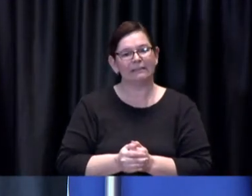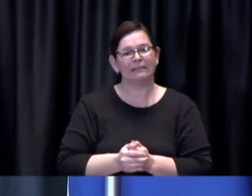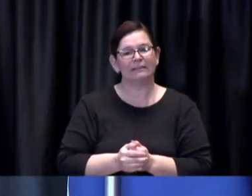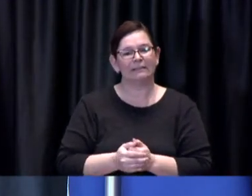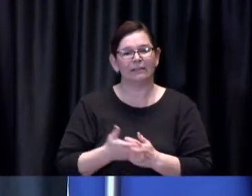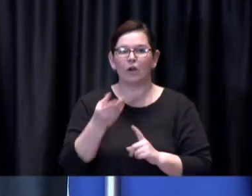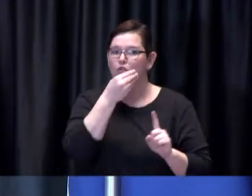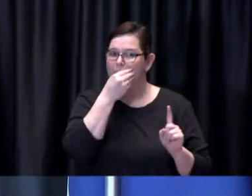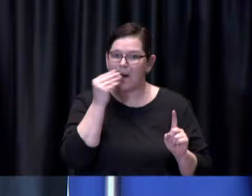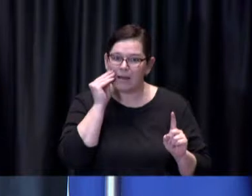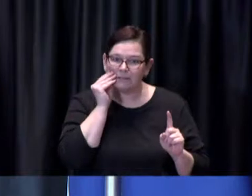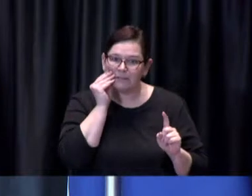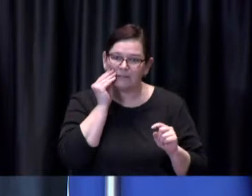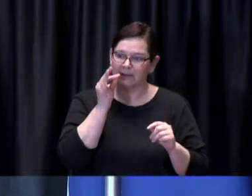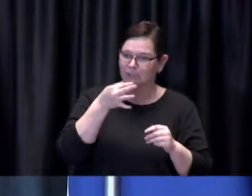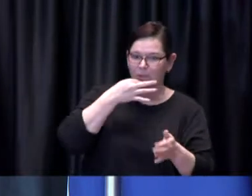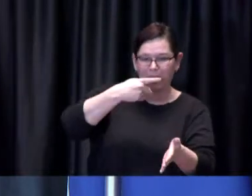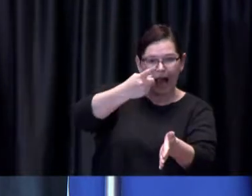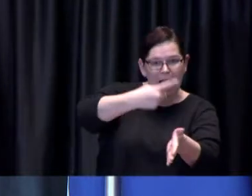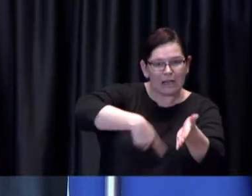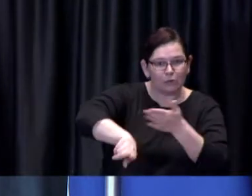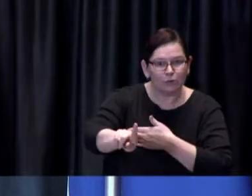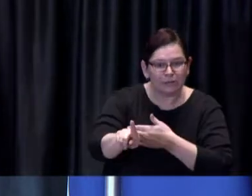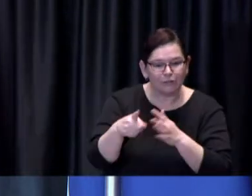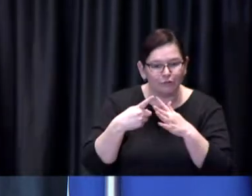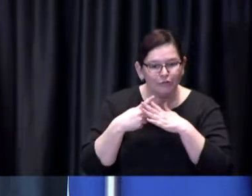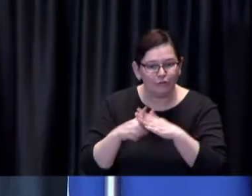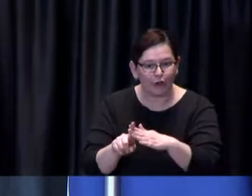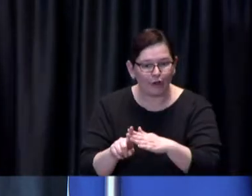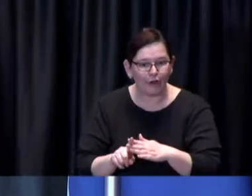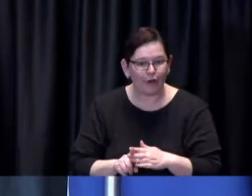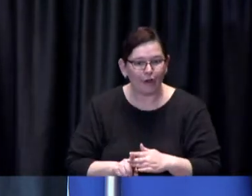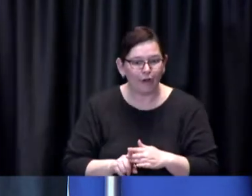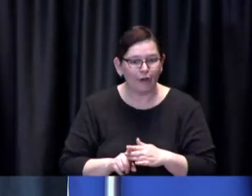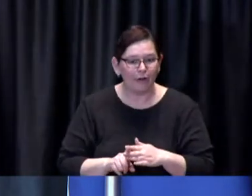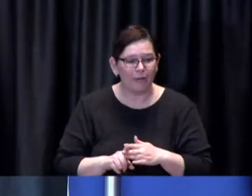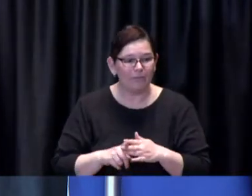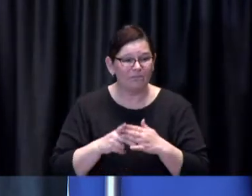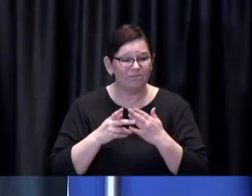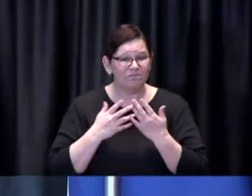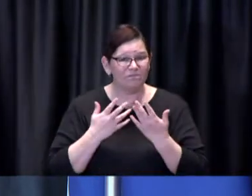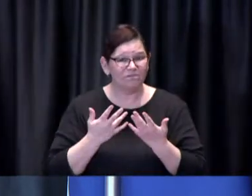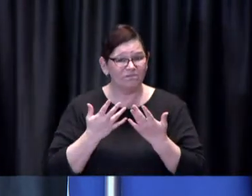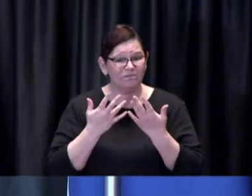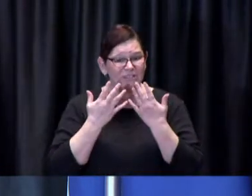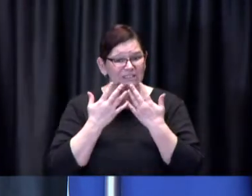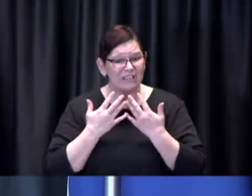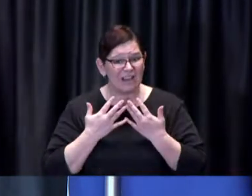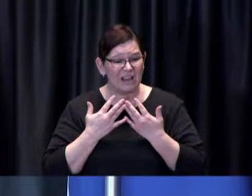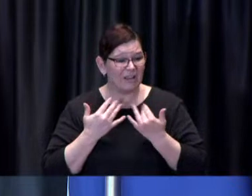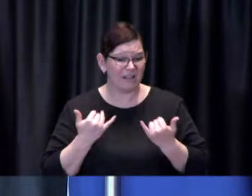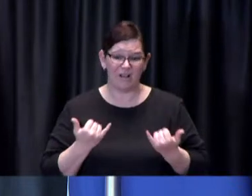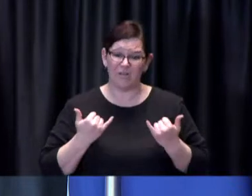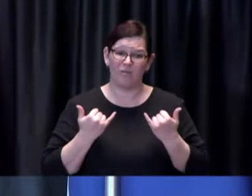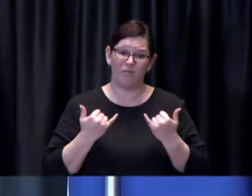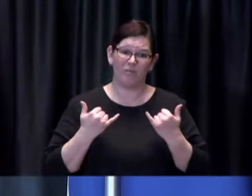Unfortunately, our track record around holidays isn't very good.